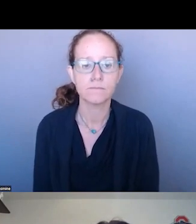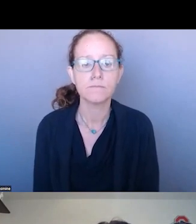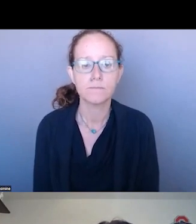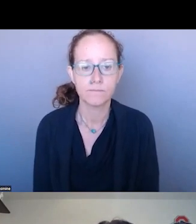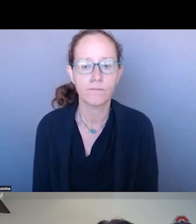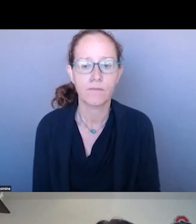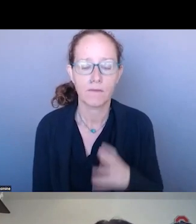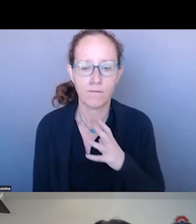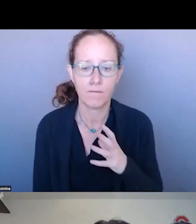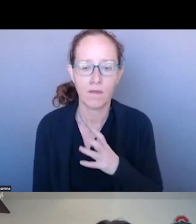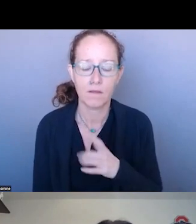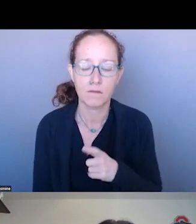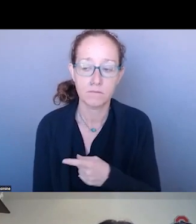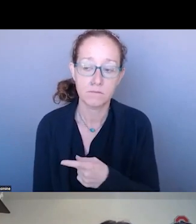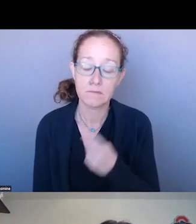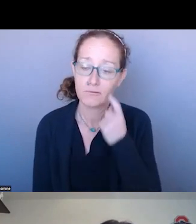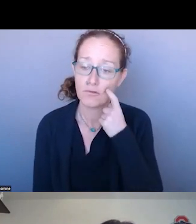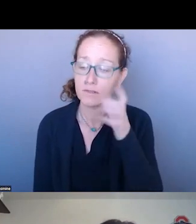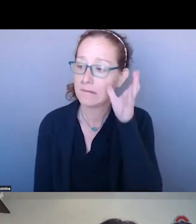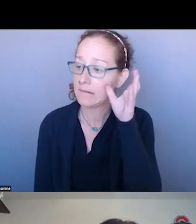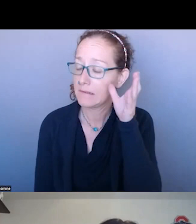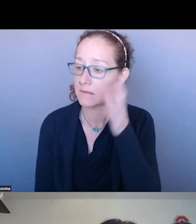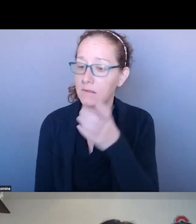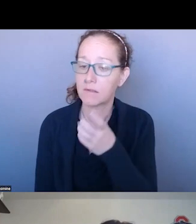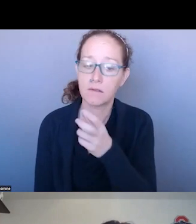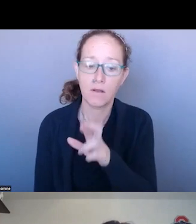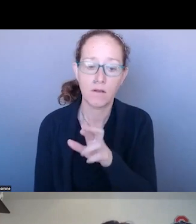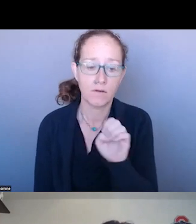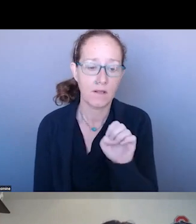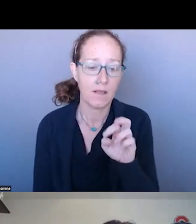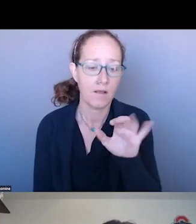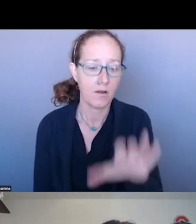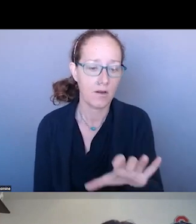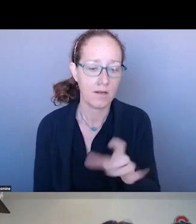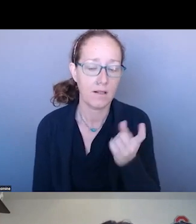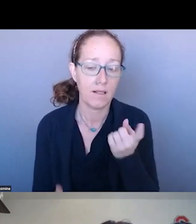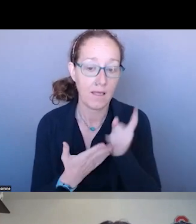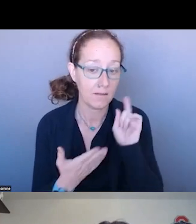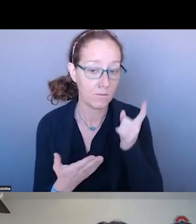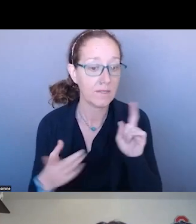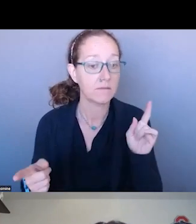AS I LISTEN TO DOCTOR ERIC'S PRESENTATION LAST WEEK -- IF YOU